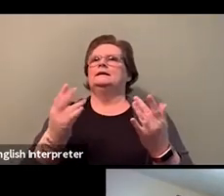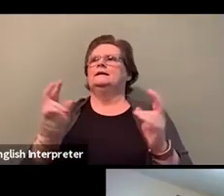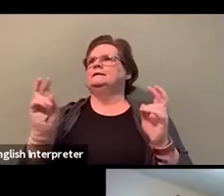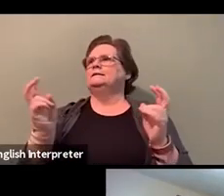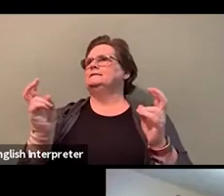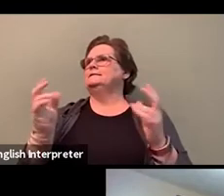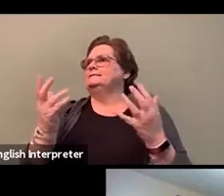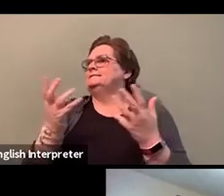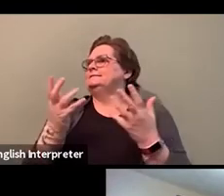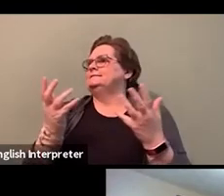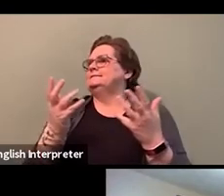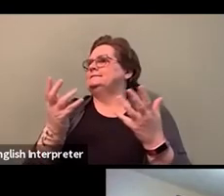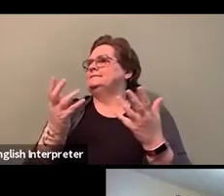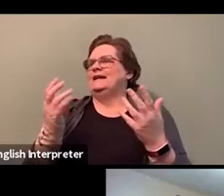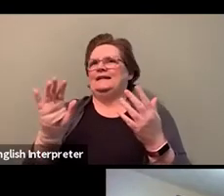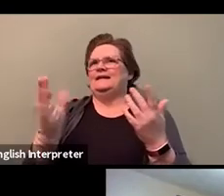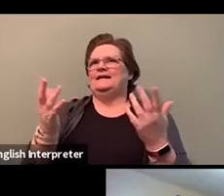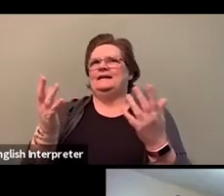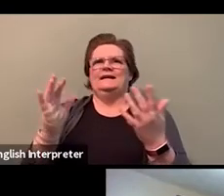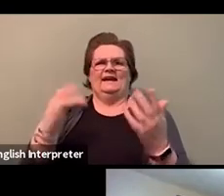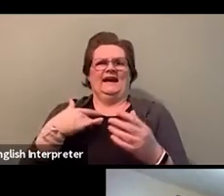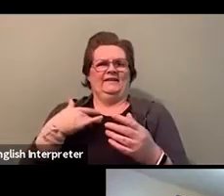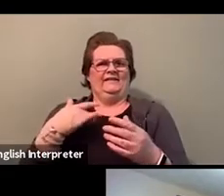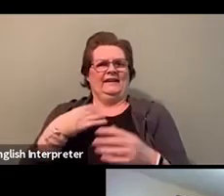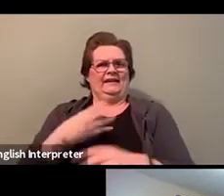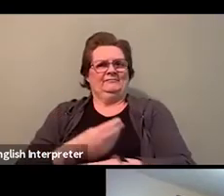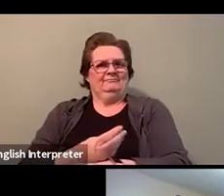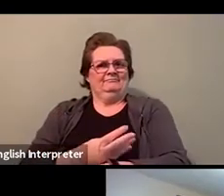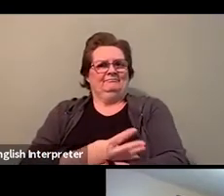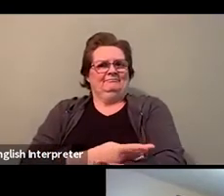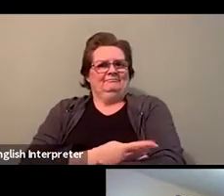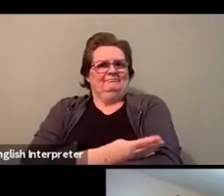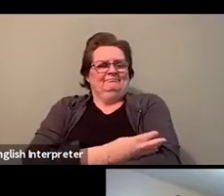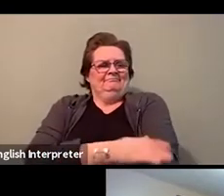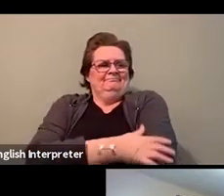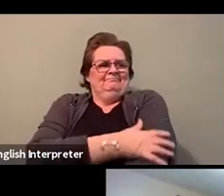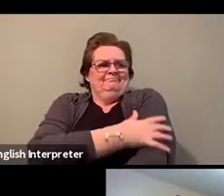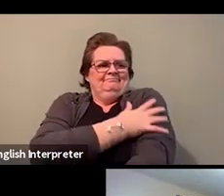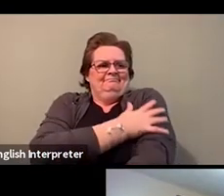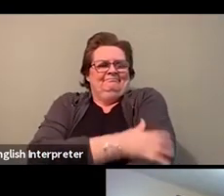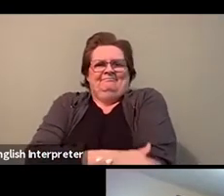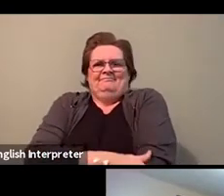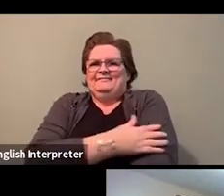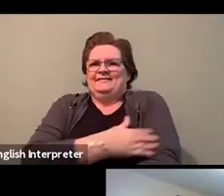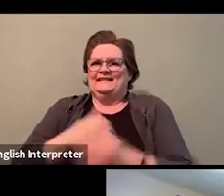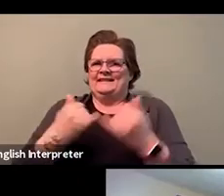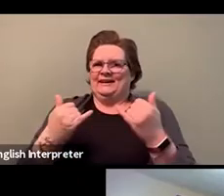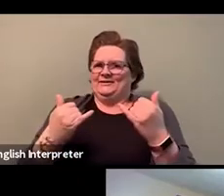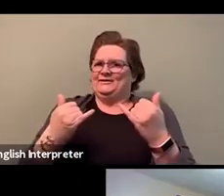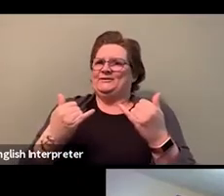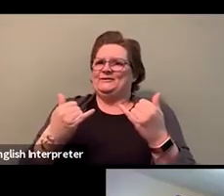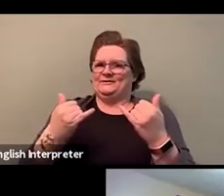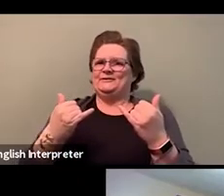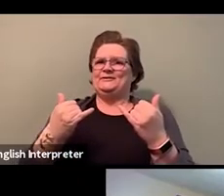You know, like the hairs are standing on your arms, like, or whatever, because I'm on a panel with Sister V